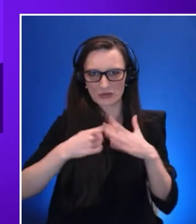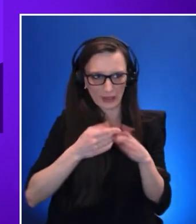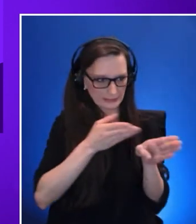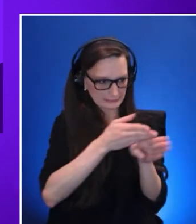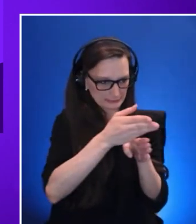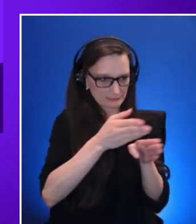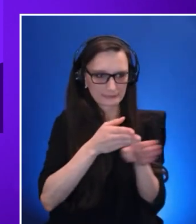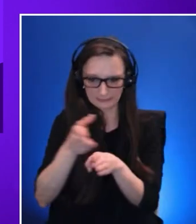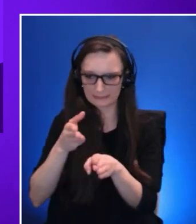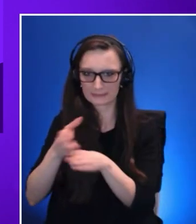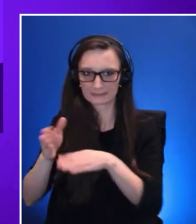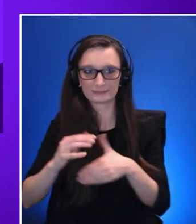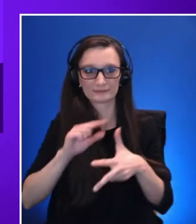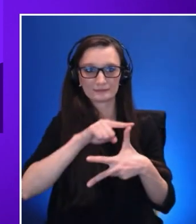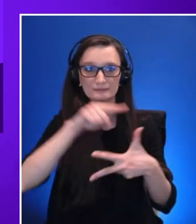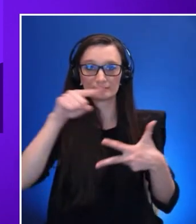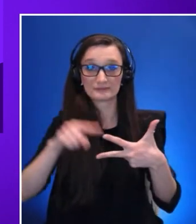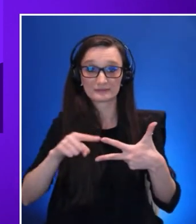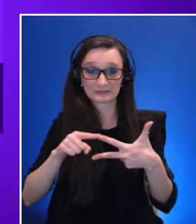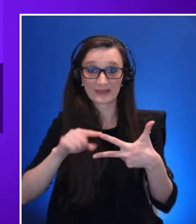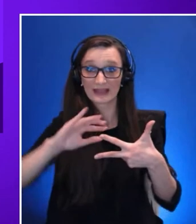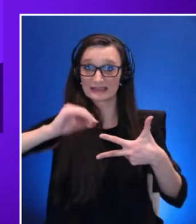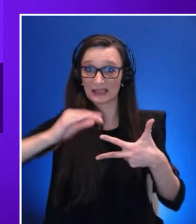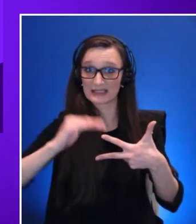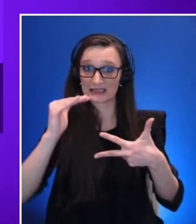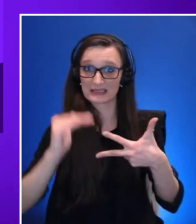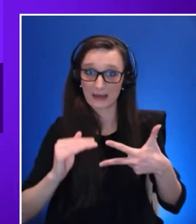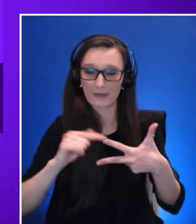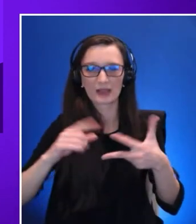Second step of the process, connect, engage with